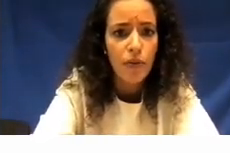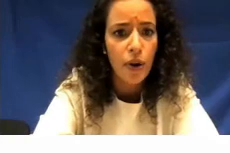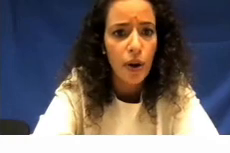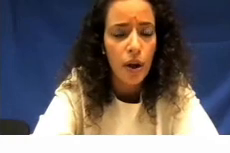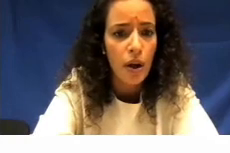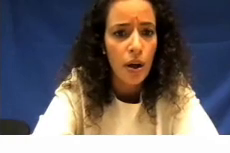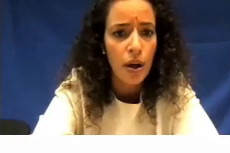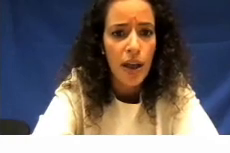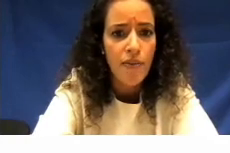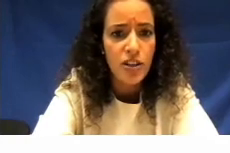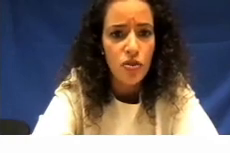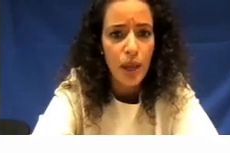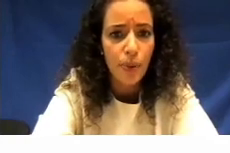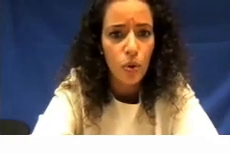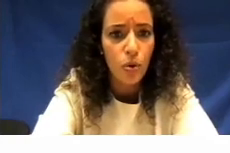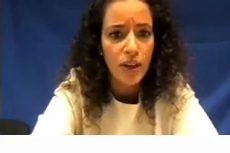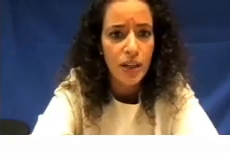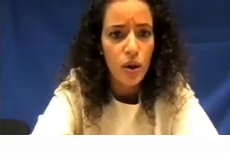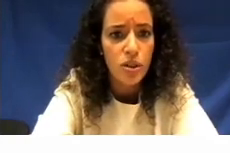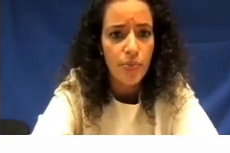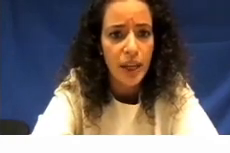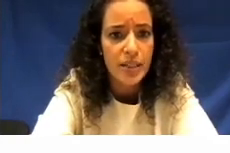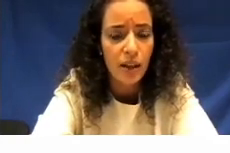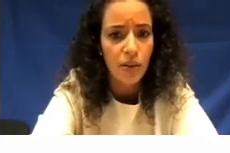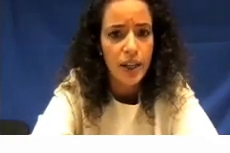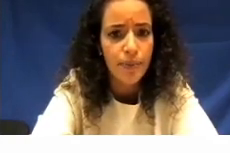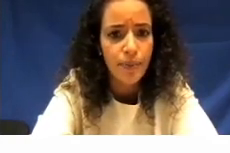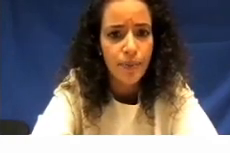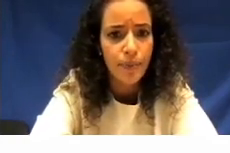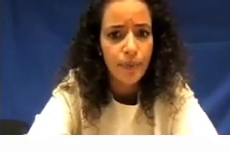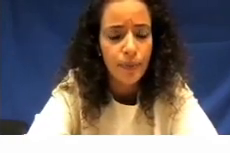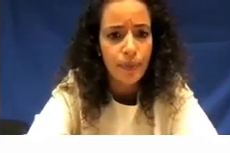for events for people who already know some BSL right